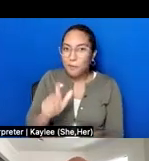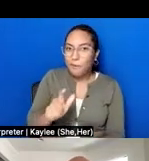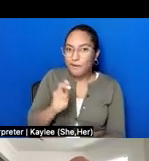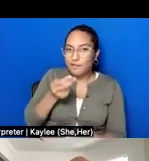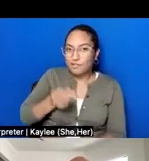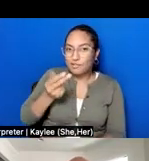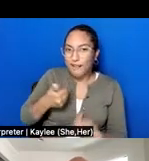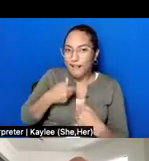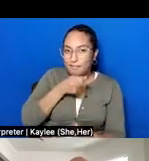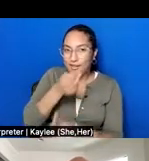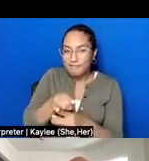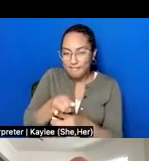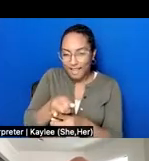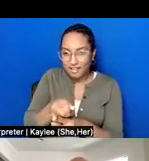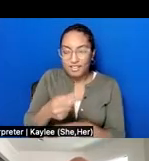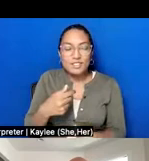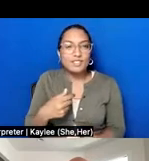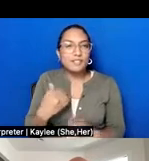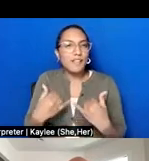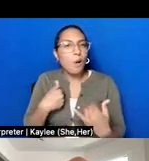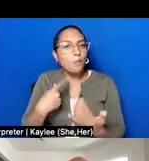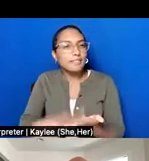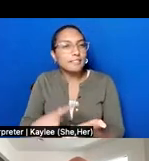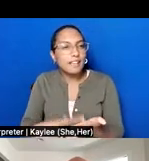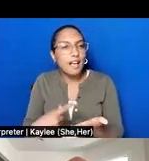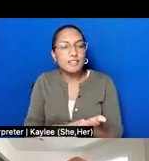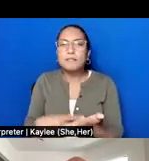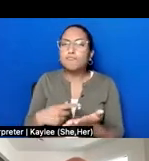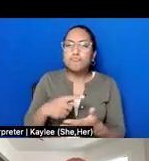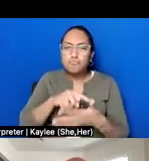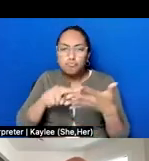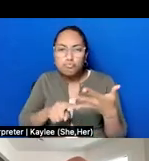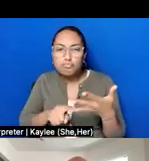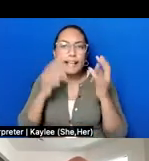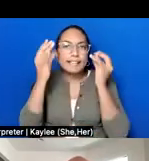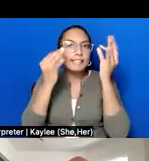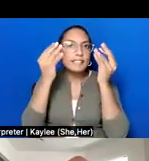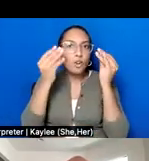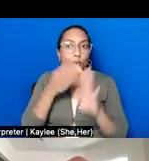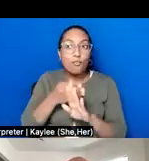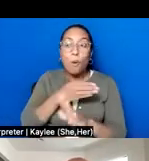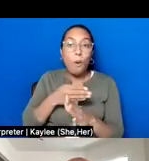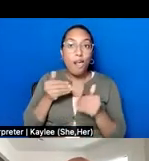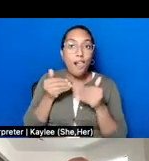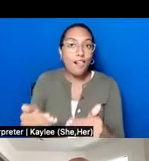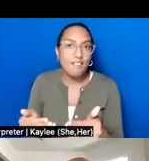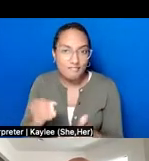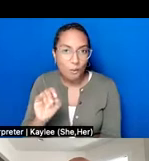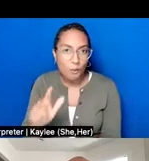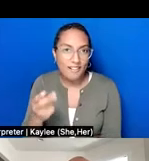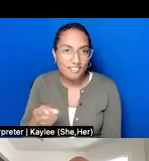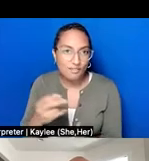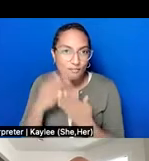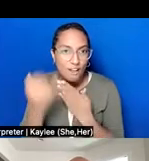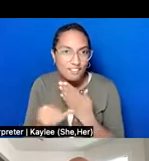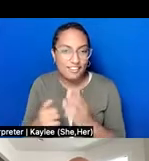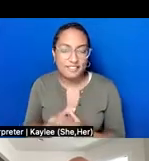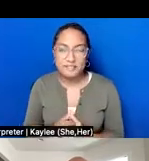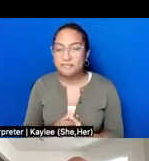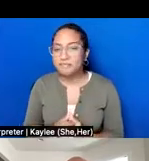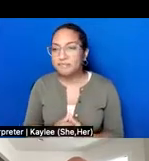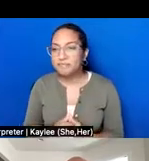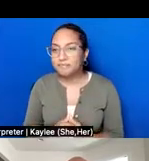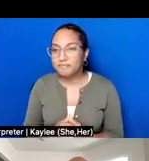embarking on oral history projects. The way that we're going to proceed with this is to